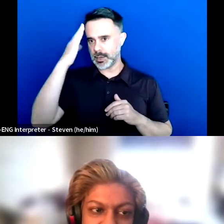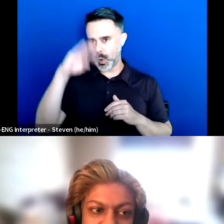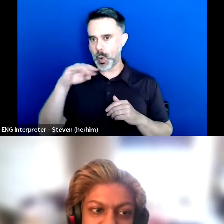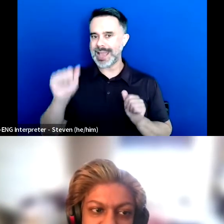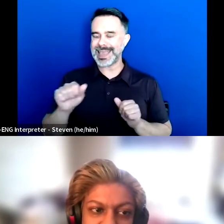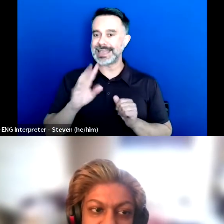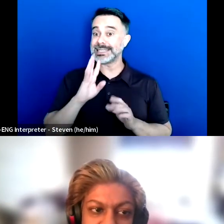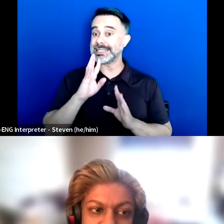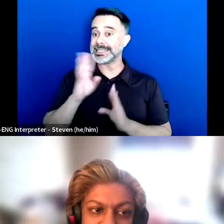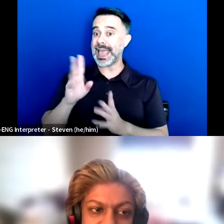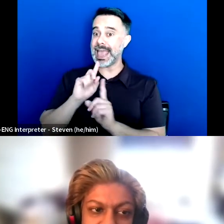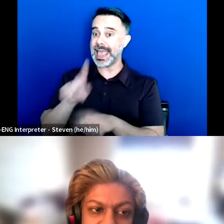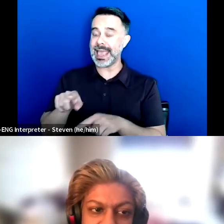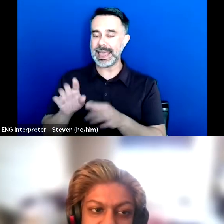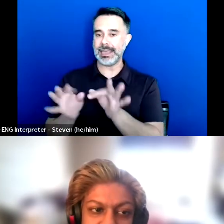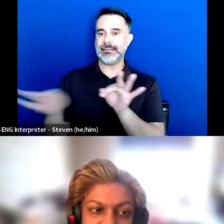And that is another thing that I find really helpful.